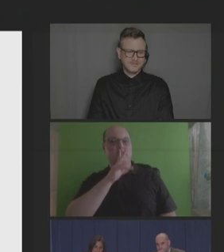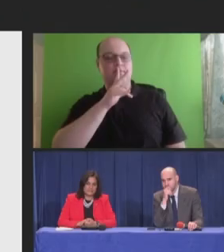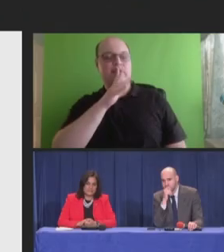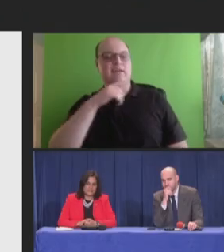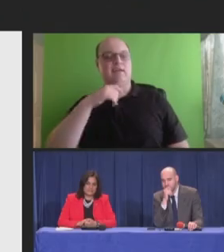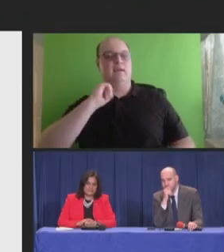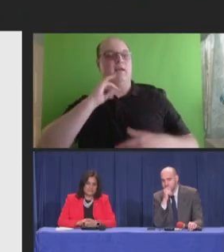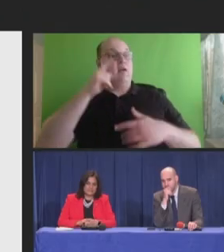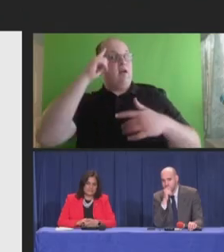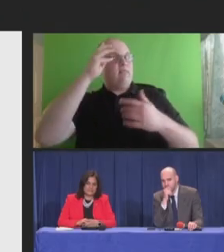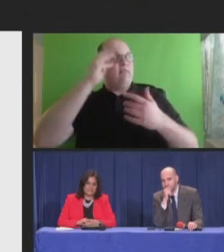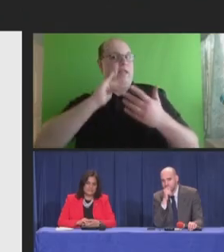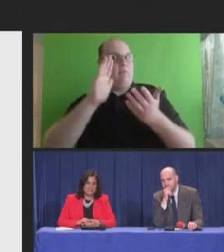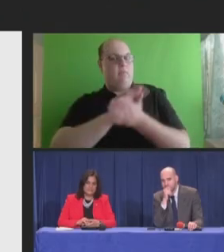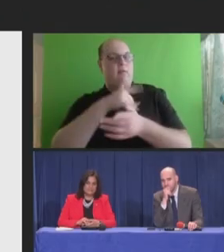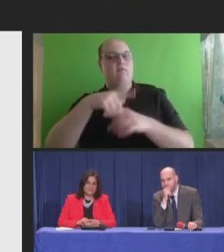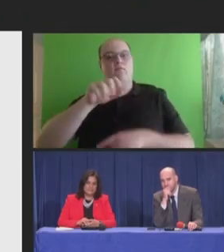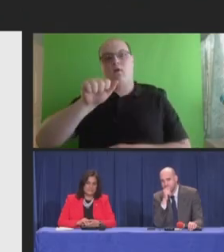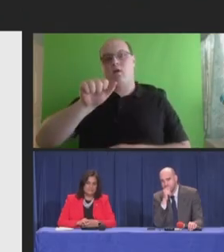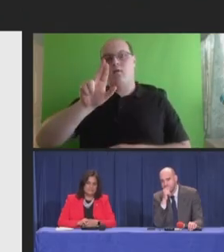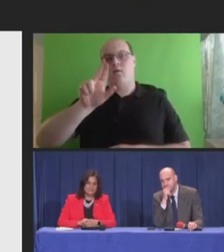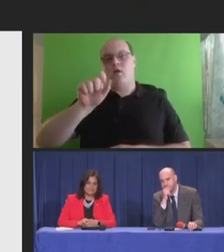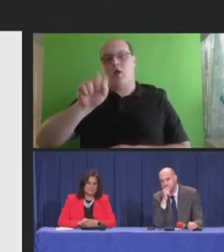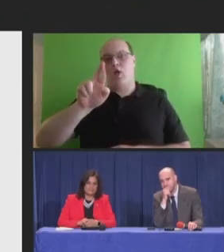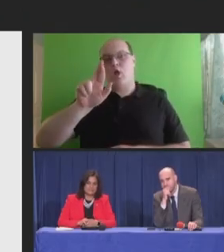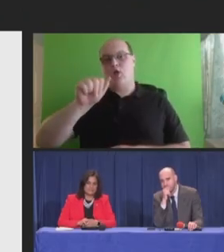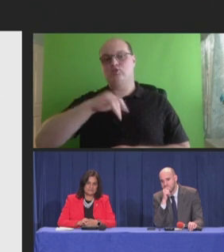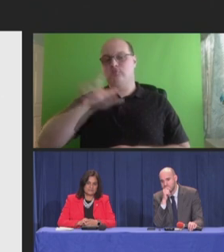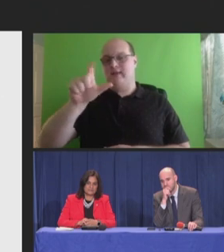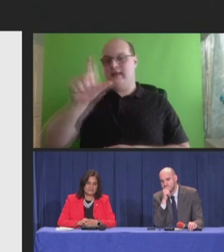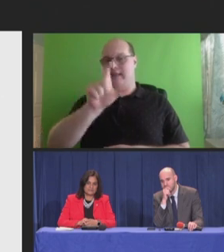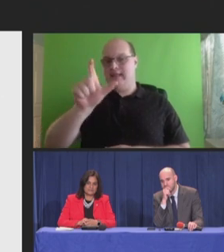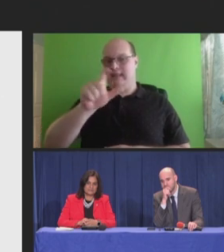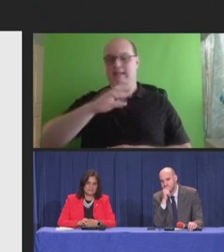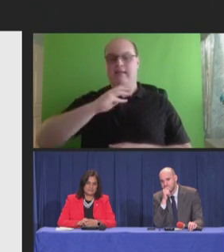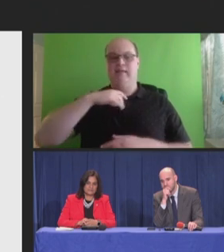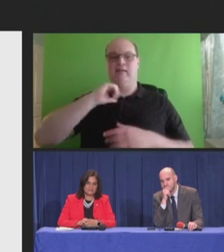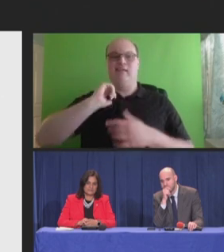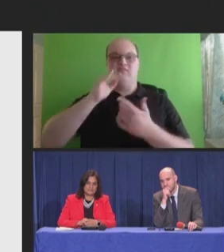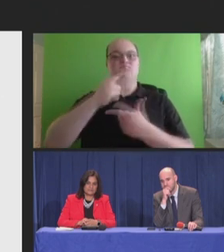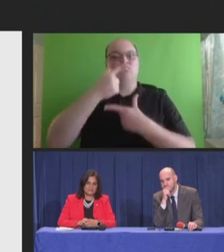survey out of Austria, in Italy. It was really interesting to see that the one thing that